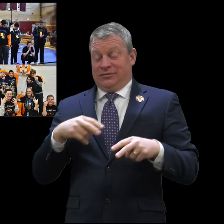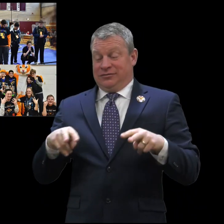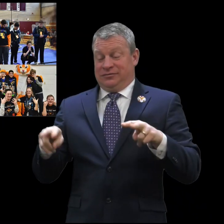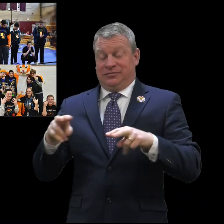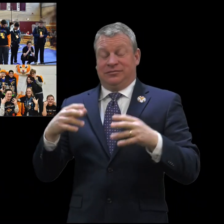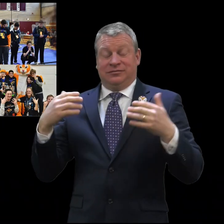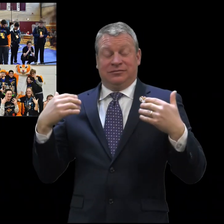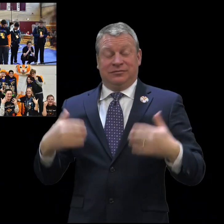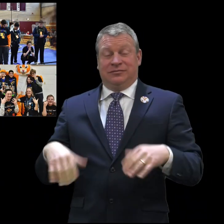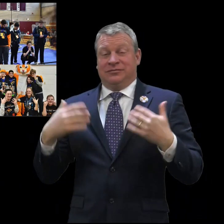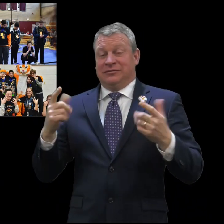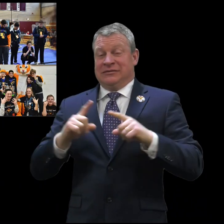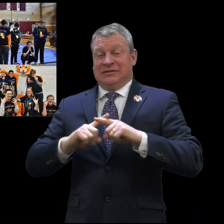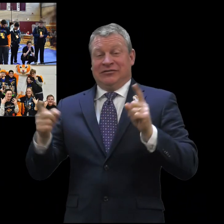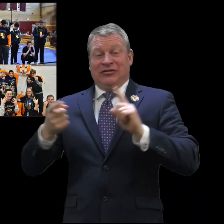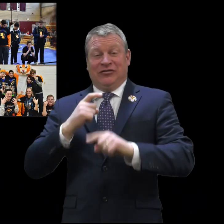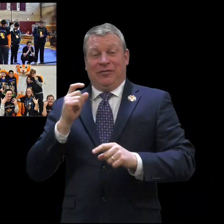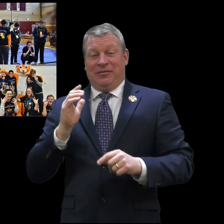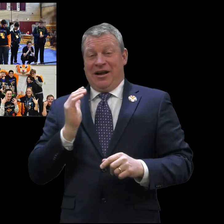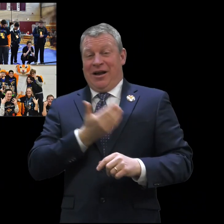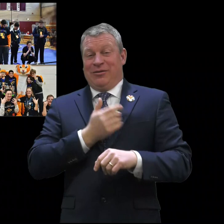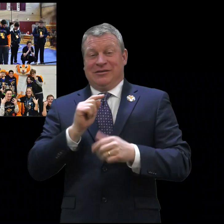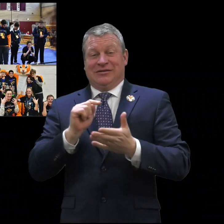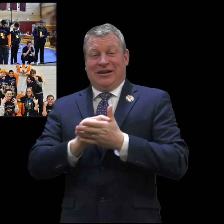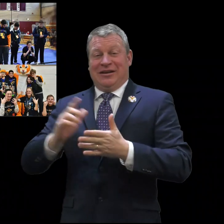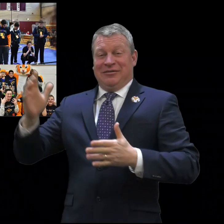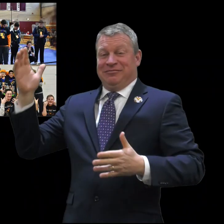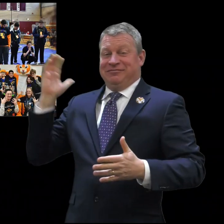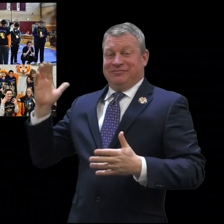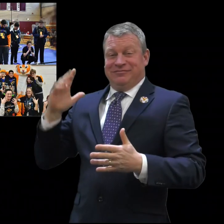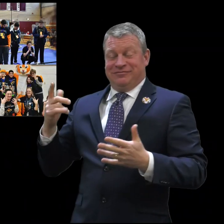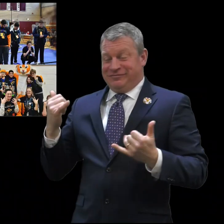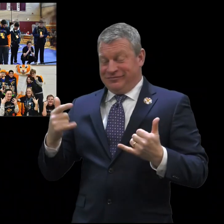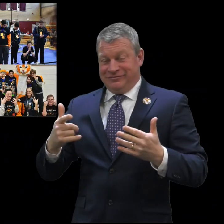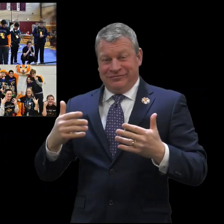they display. It really is such a different experience from when we were